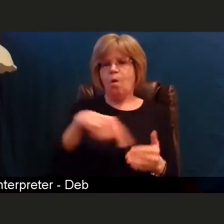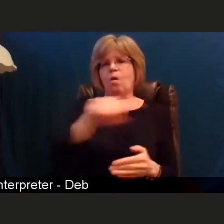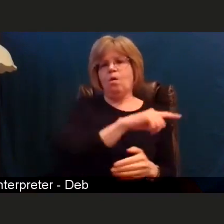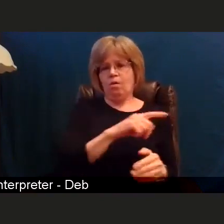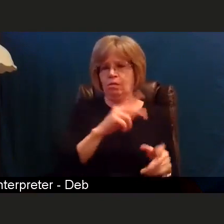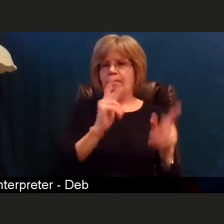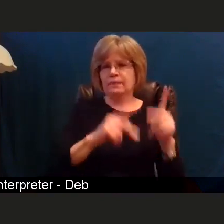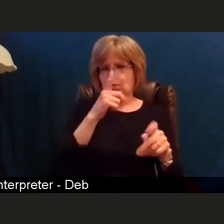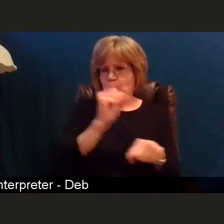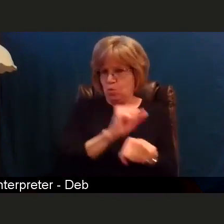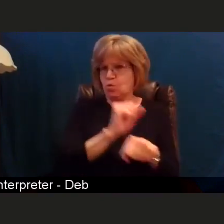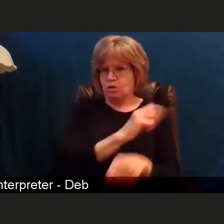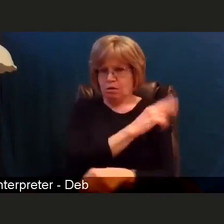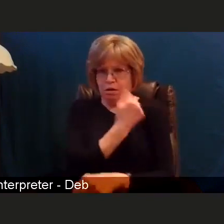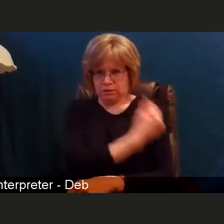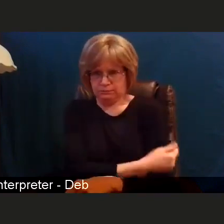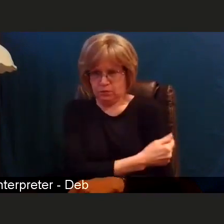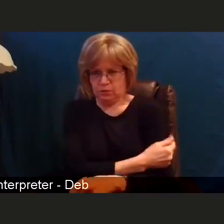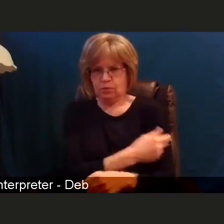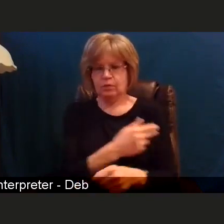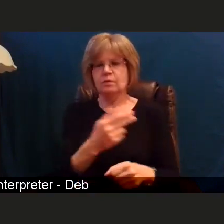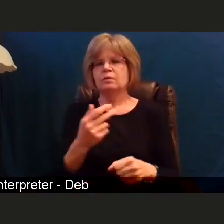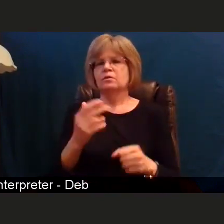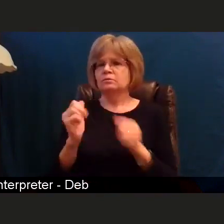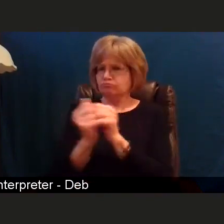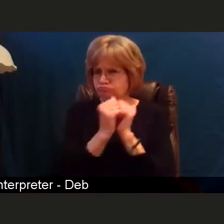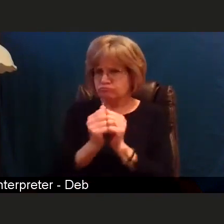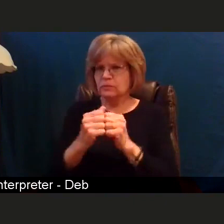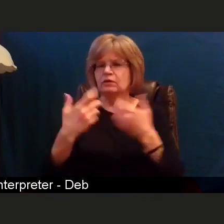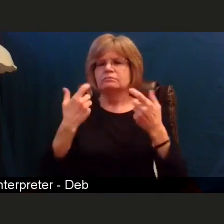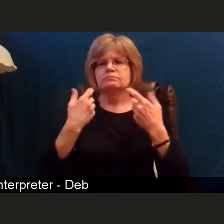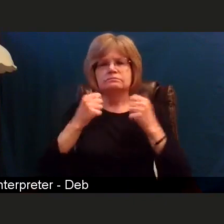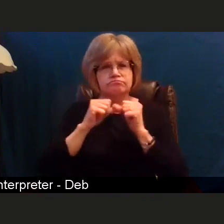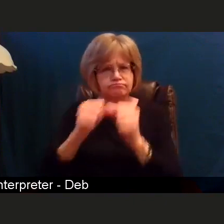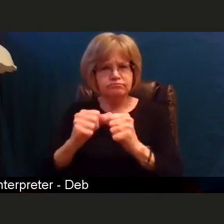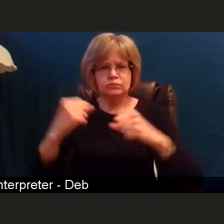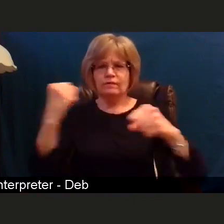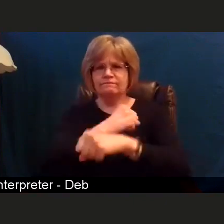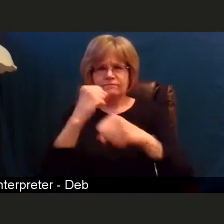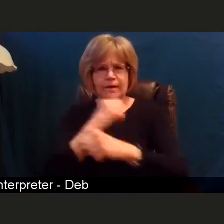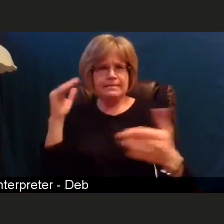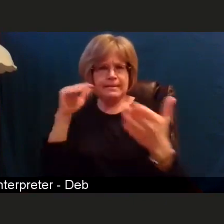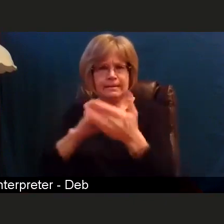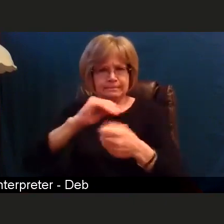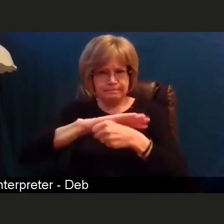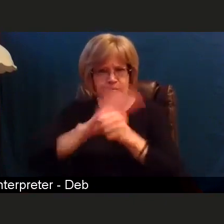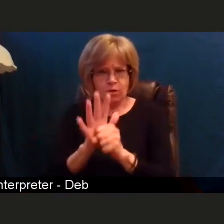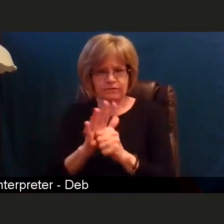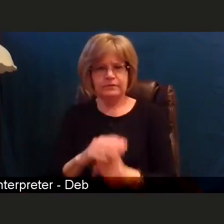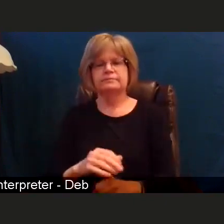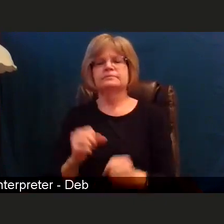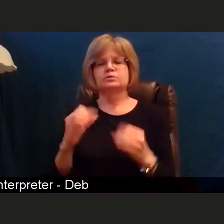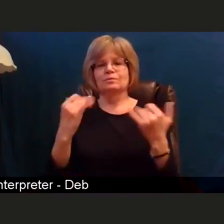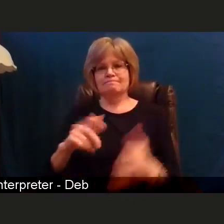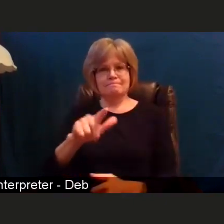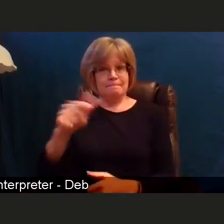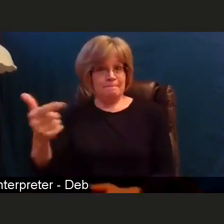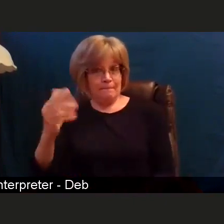as we continue to fight this pandemic. So Bill, please go ahead and take it away and then I'll be back later to close it up.